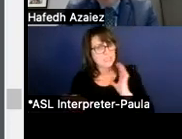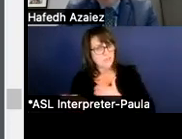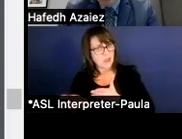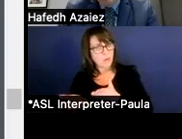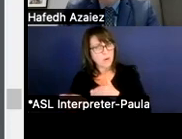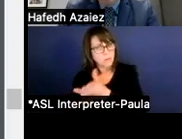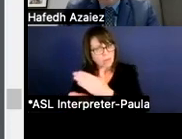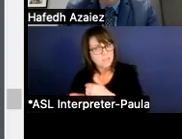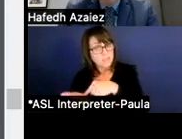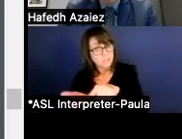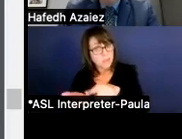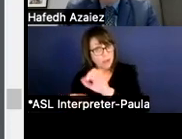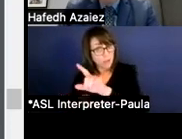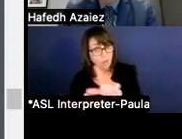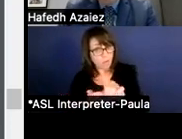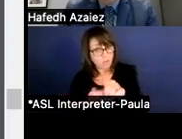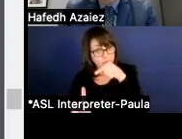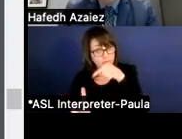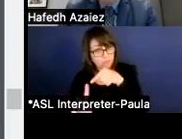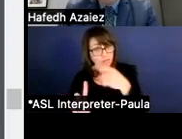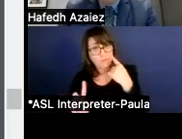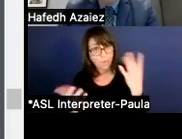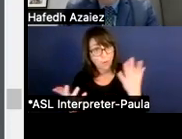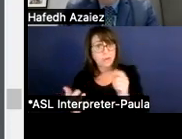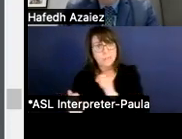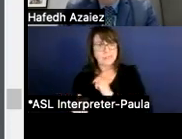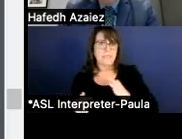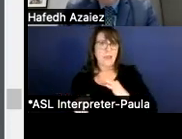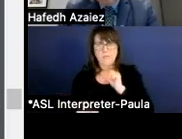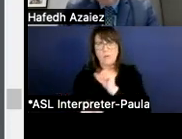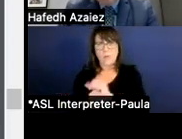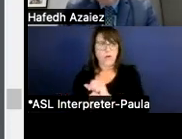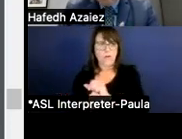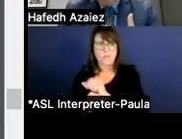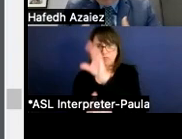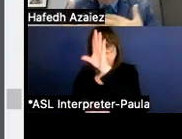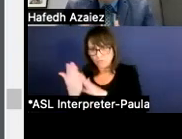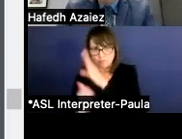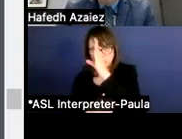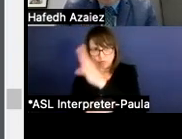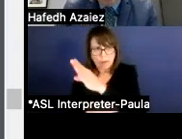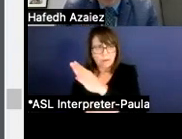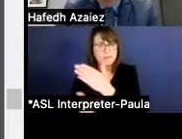of the payroll is really are for our staff working directly or somehow directly with our student,